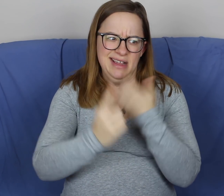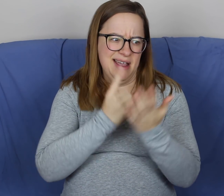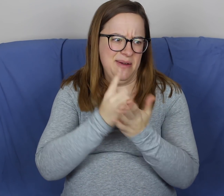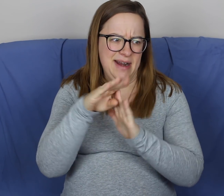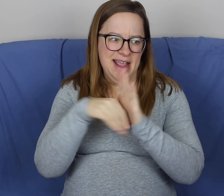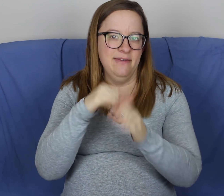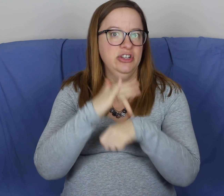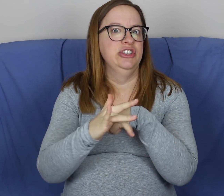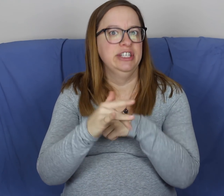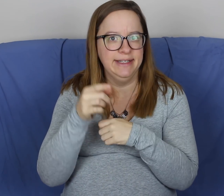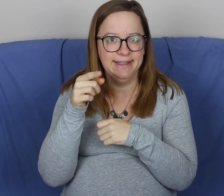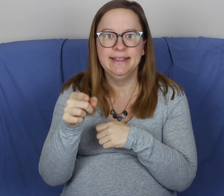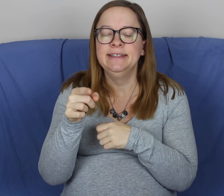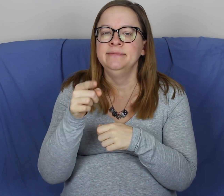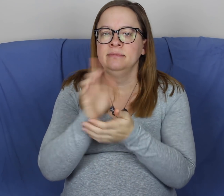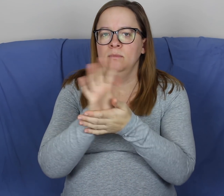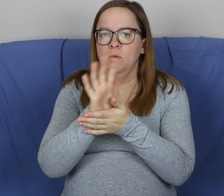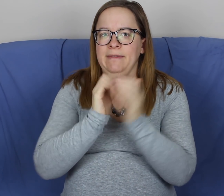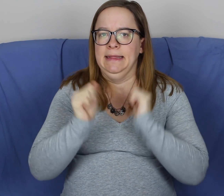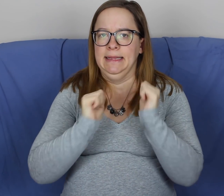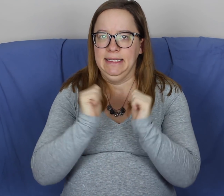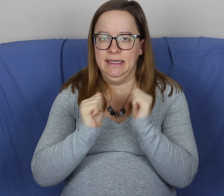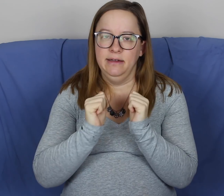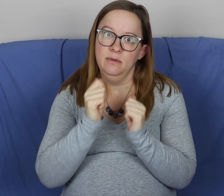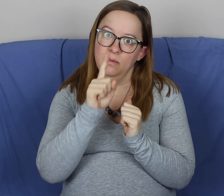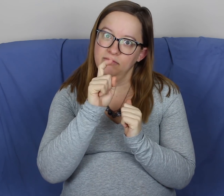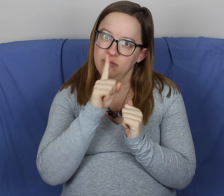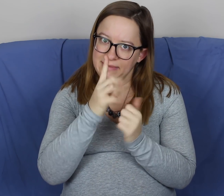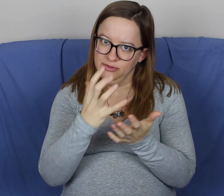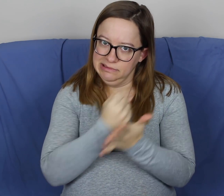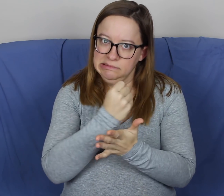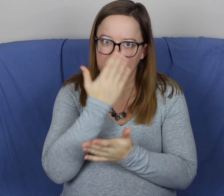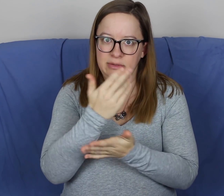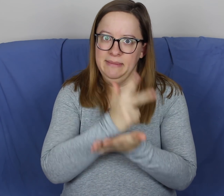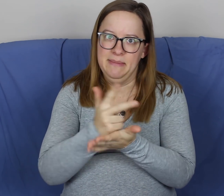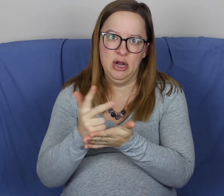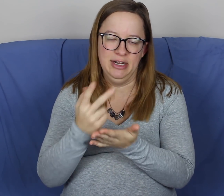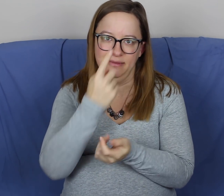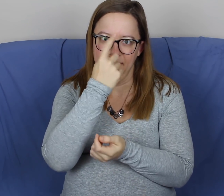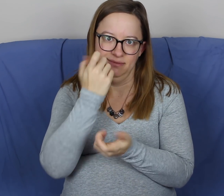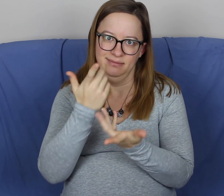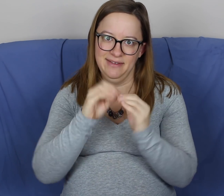I think like an hour and a half early at the theater. Just to make sure we got good parking